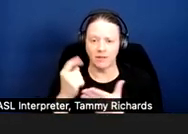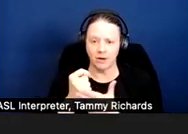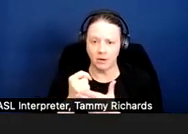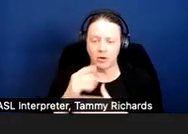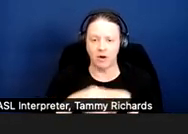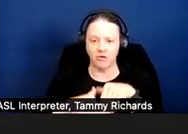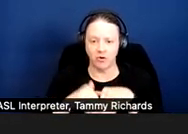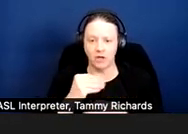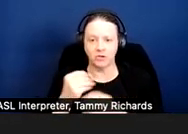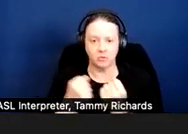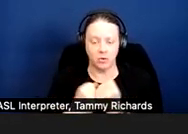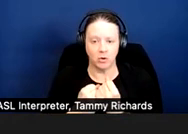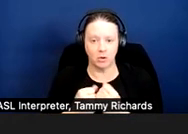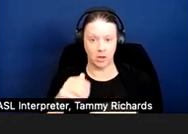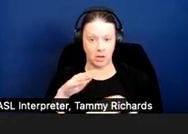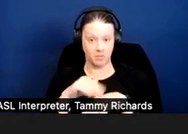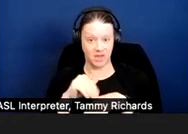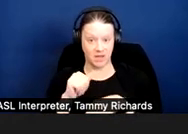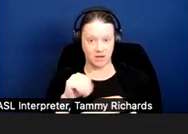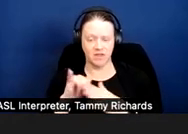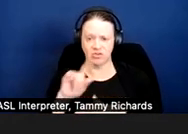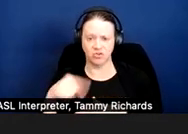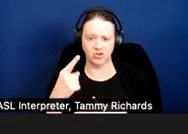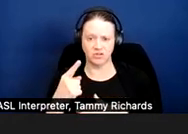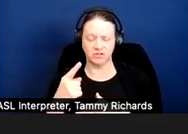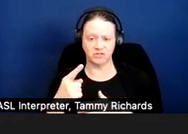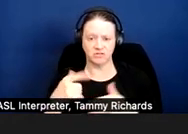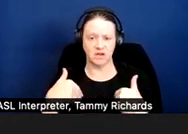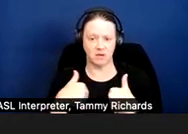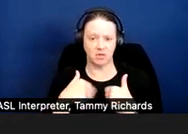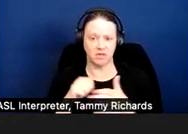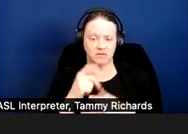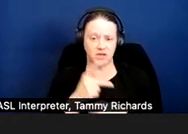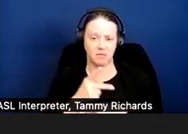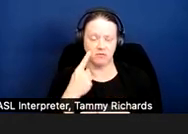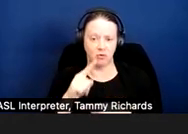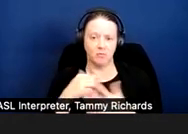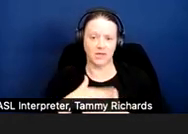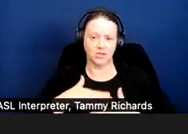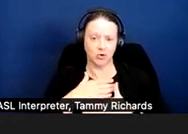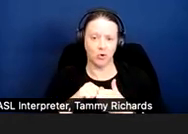And then a pet is just a domesticated animal kept for pleasure or companionship.